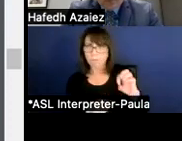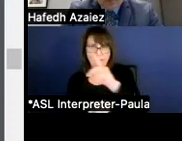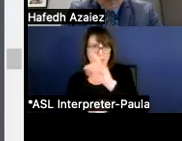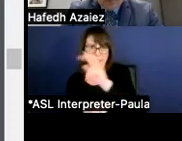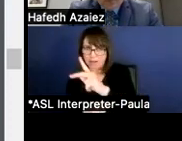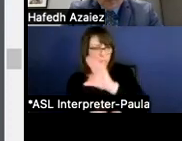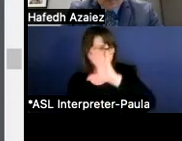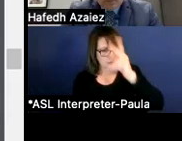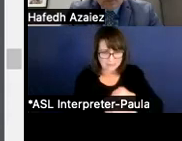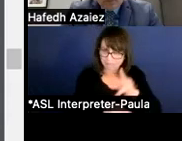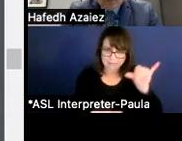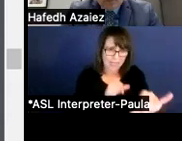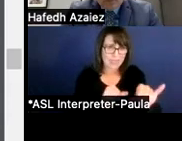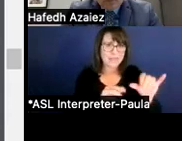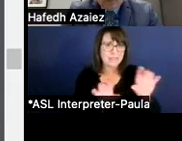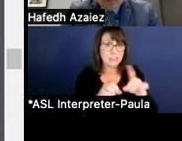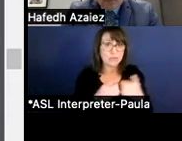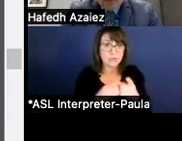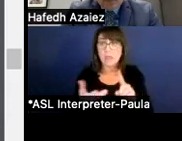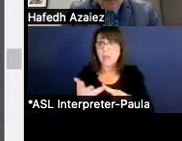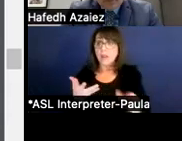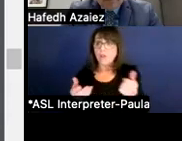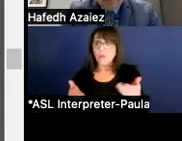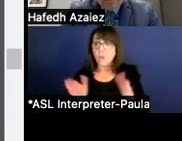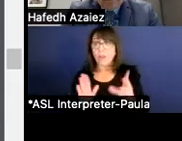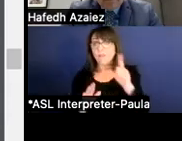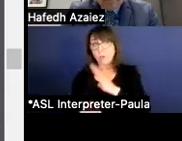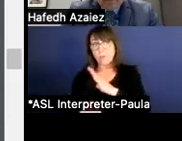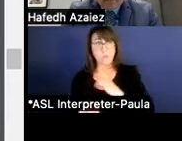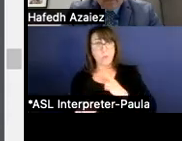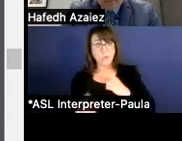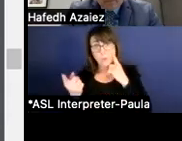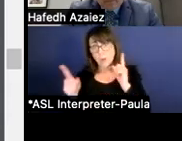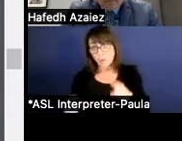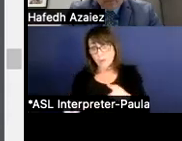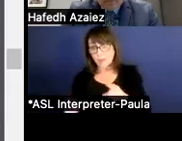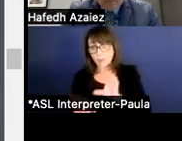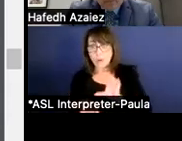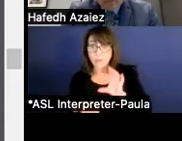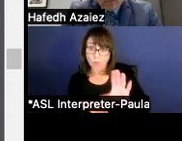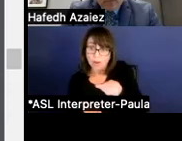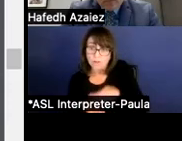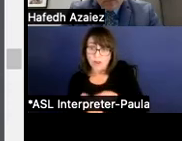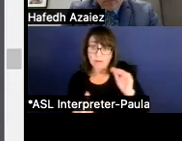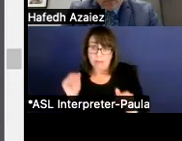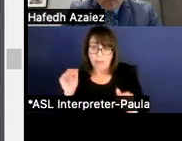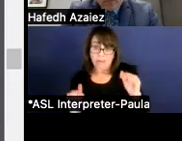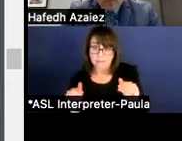The other way to balance the budget is for the board to agree to appropriate fund balance. As of June 30th, 2022,